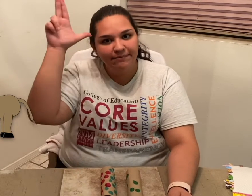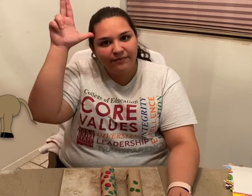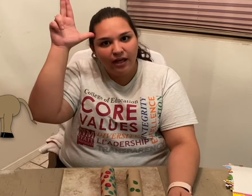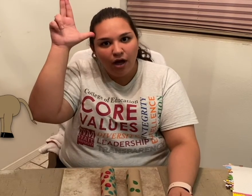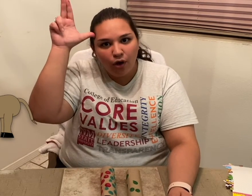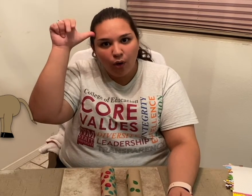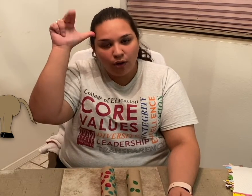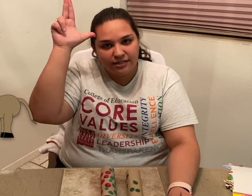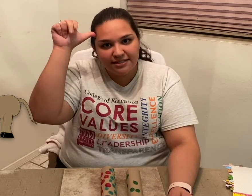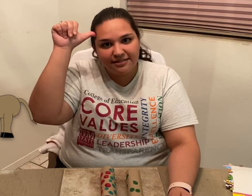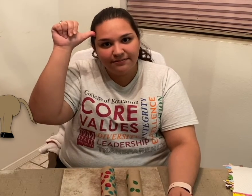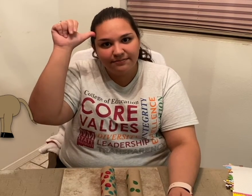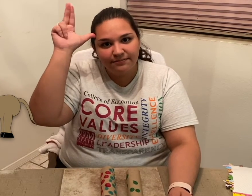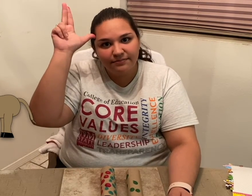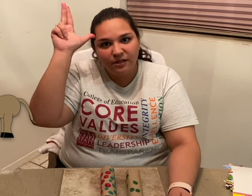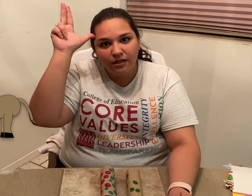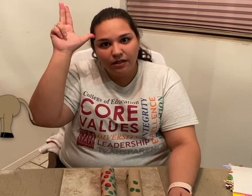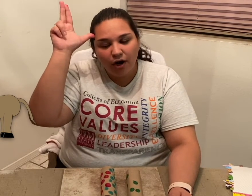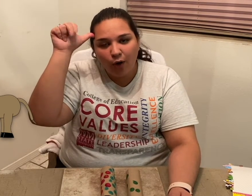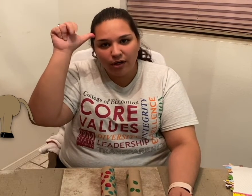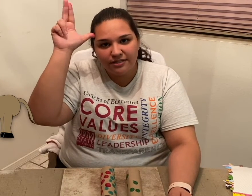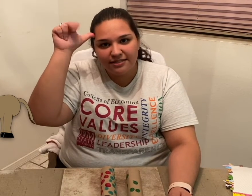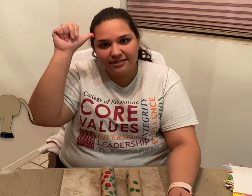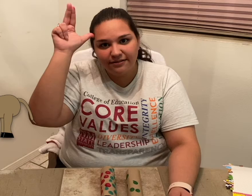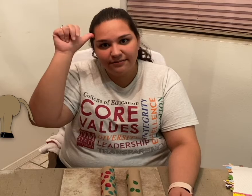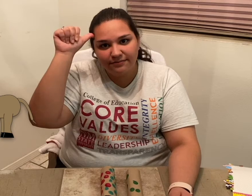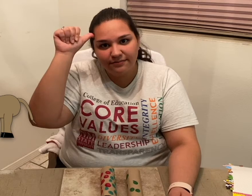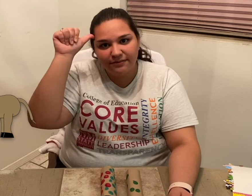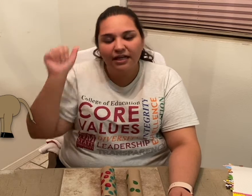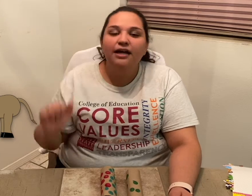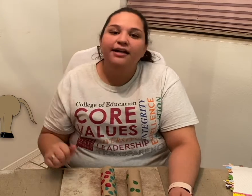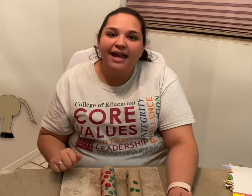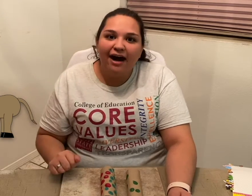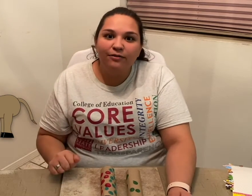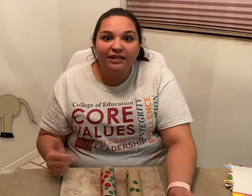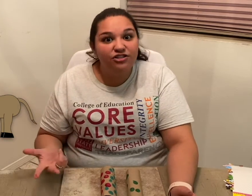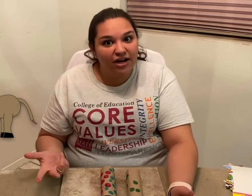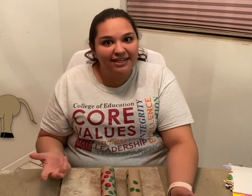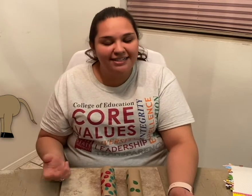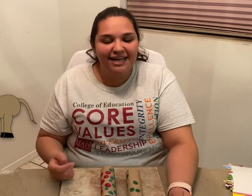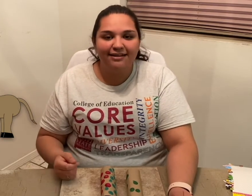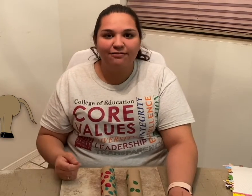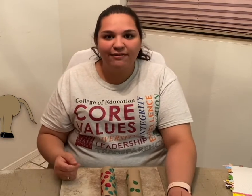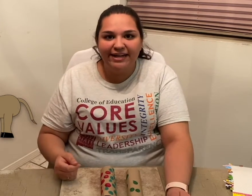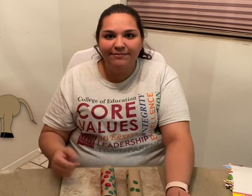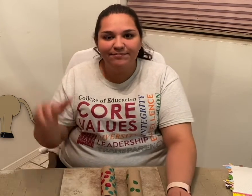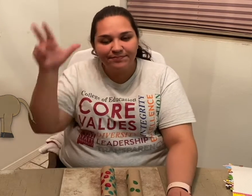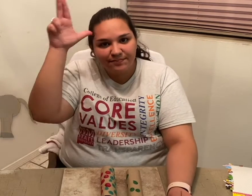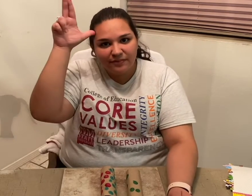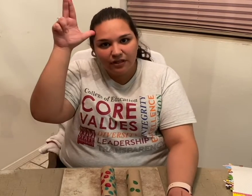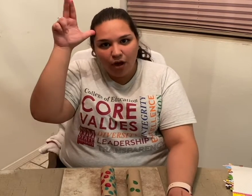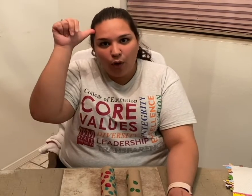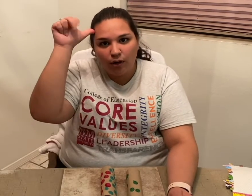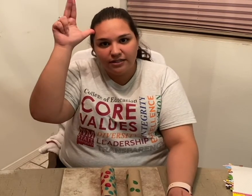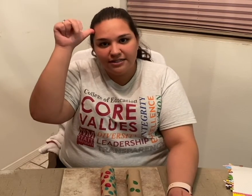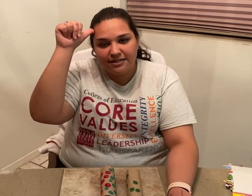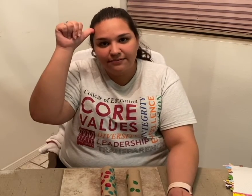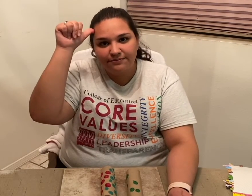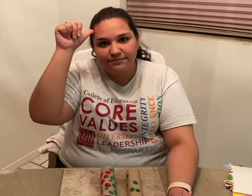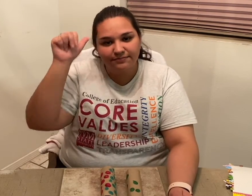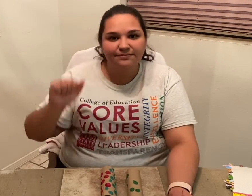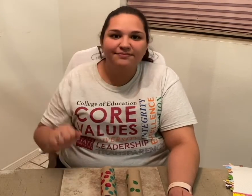Horse (signs 'horse'). Horse (signs 'horse'). Now, let's try it together! Ready? Horse (signs 'horse').